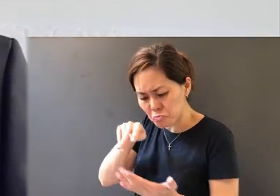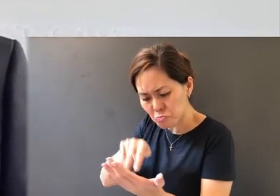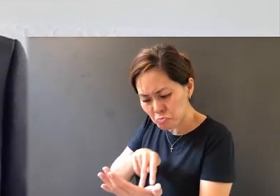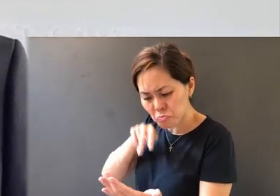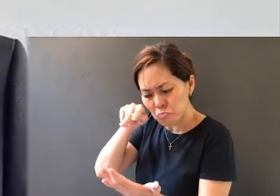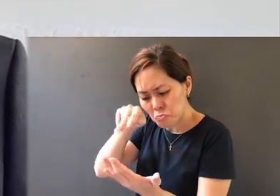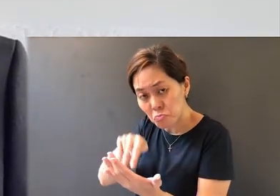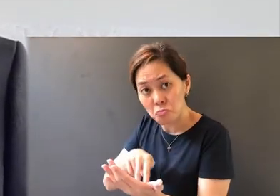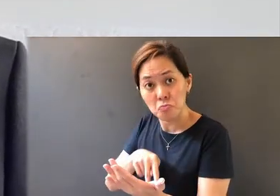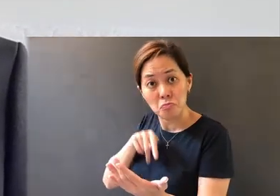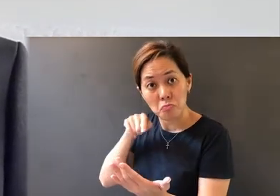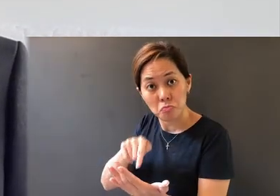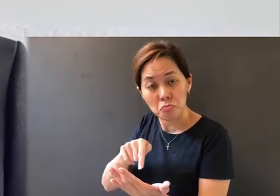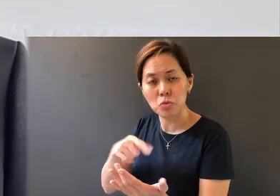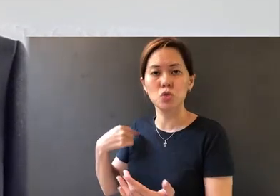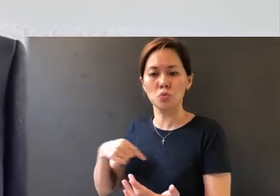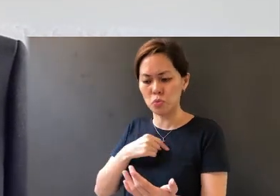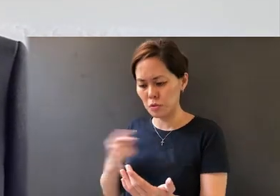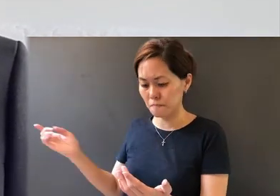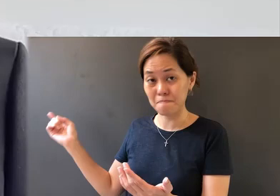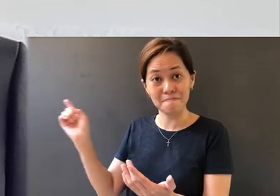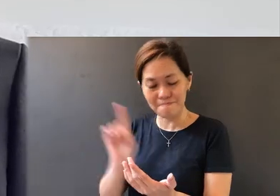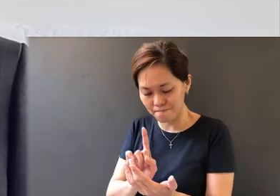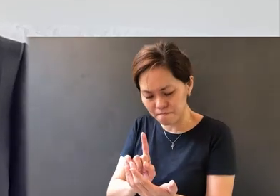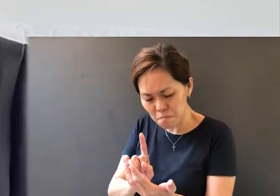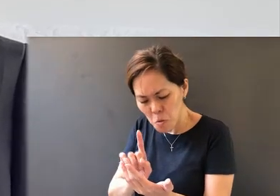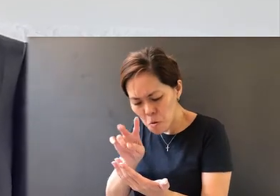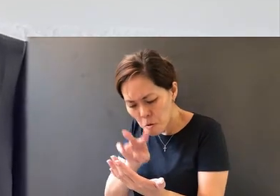come into the Word, look into the Word of God